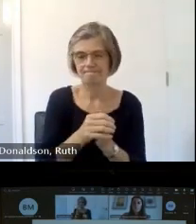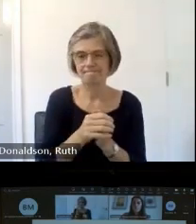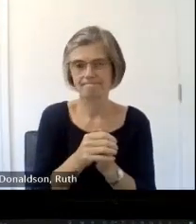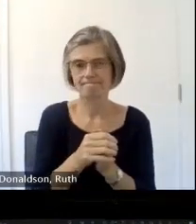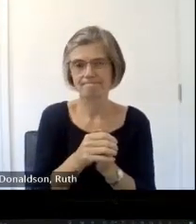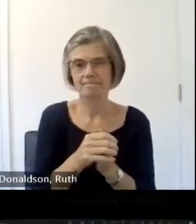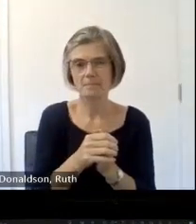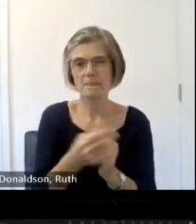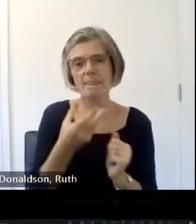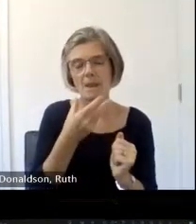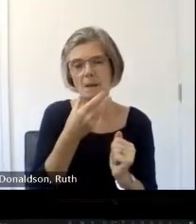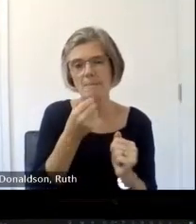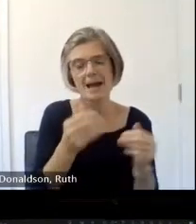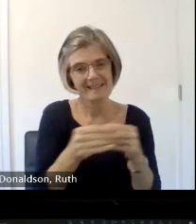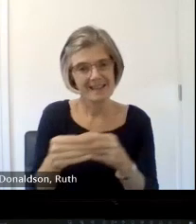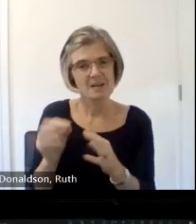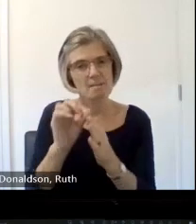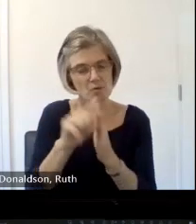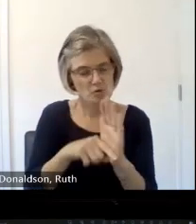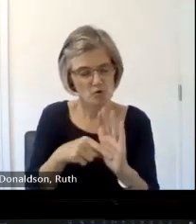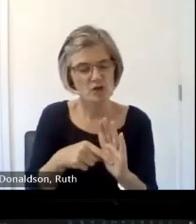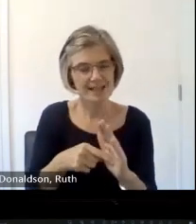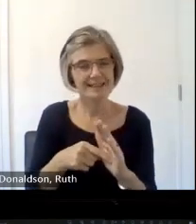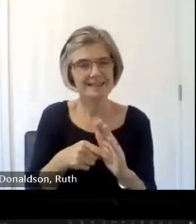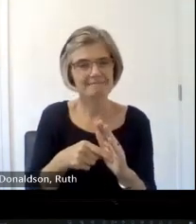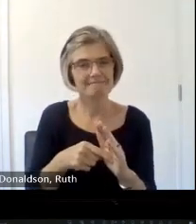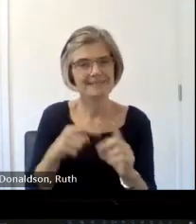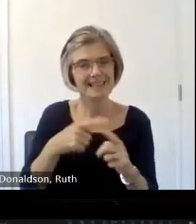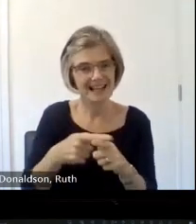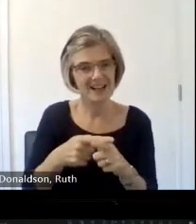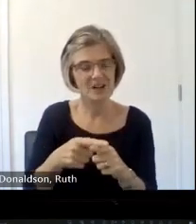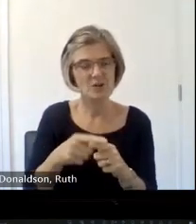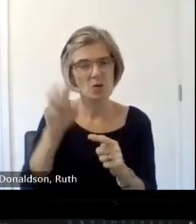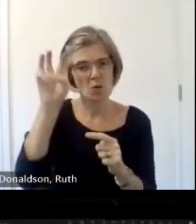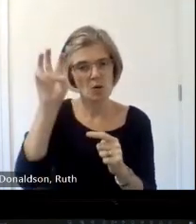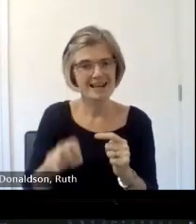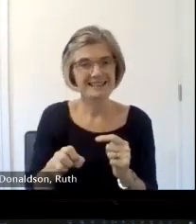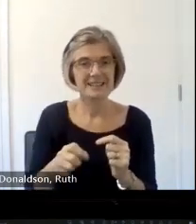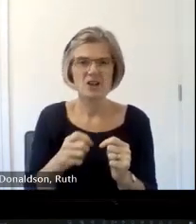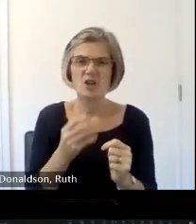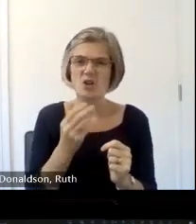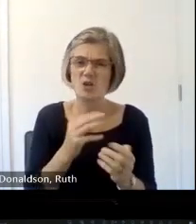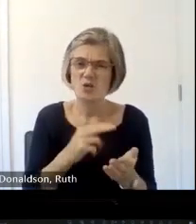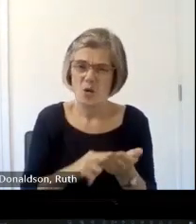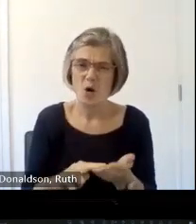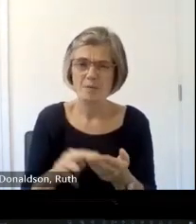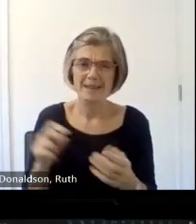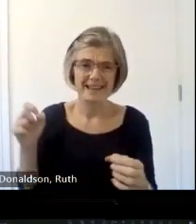Mason's marks in with church graffiti um and I hope that with in the next 20 minutes I so